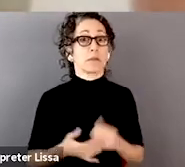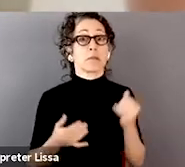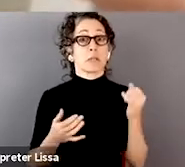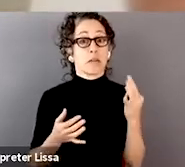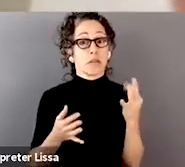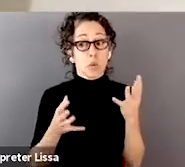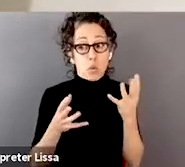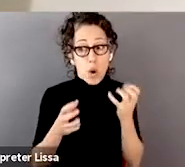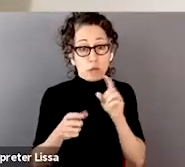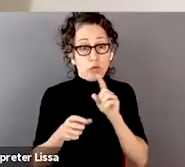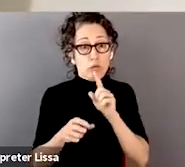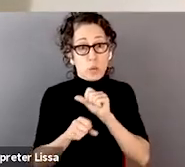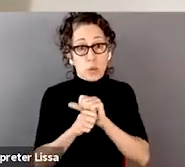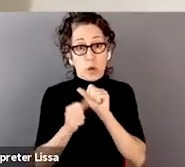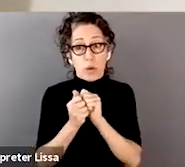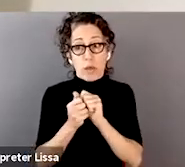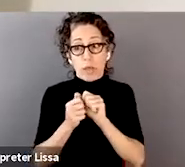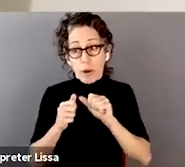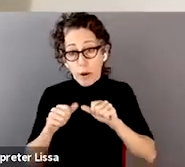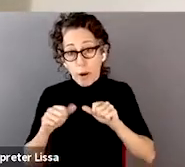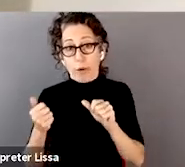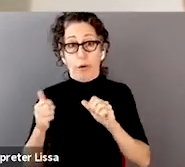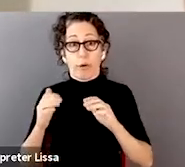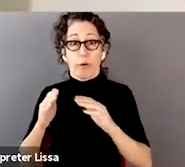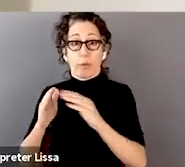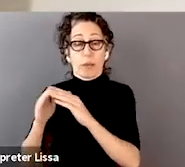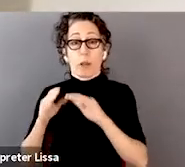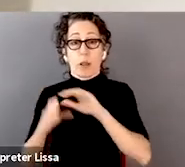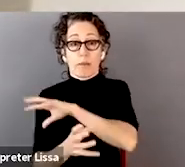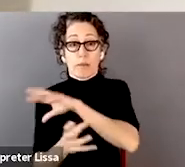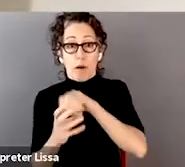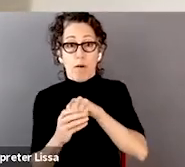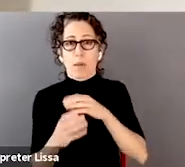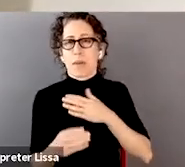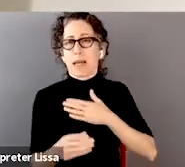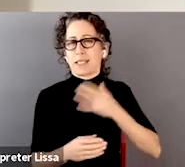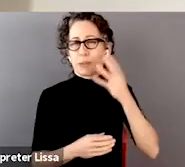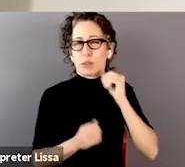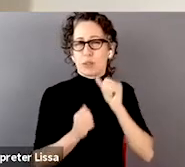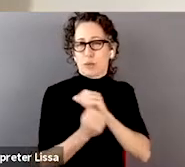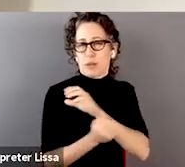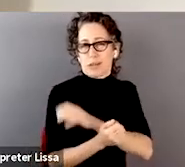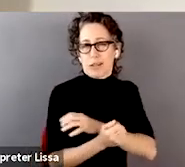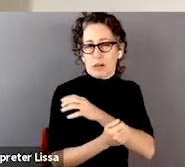specifically my experience is on the clinical side and then a little bit on the policy side,